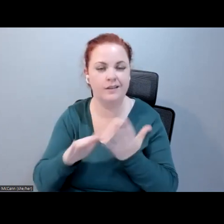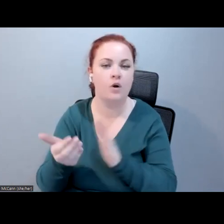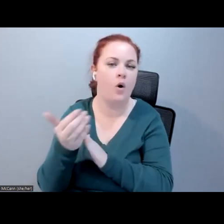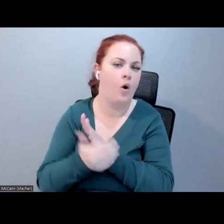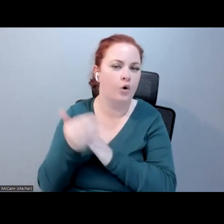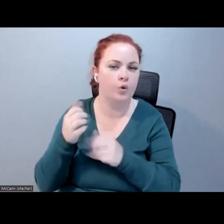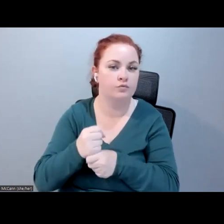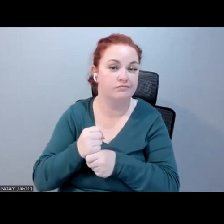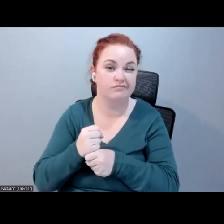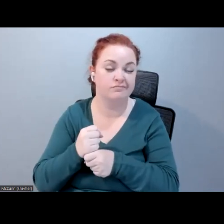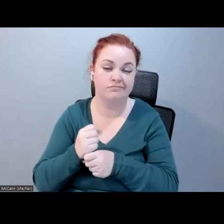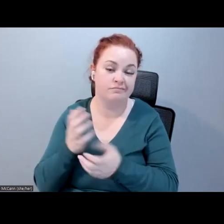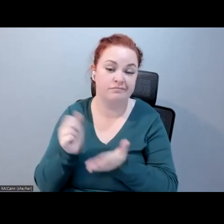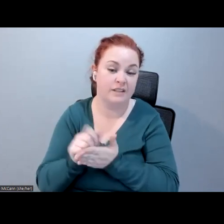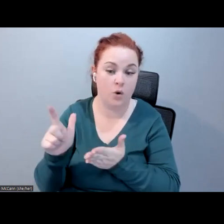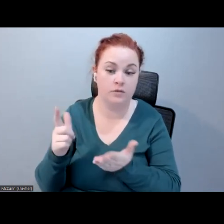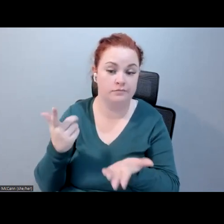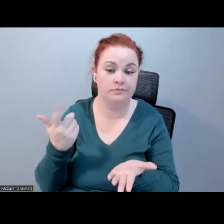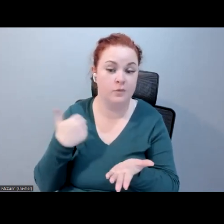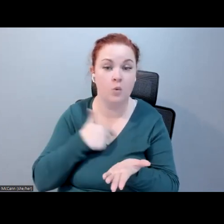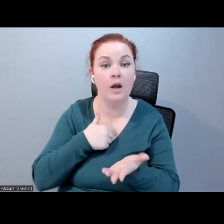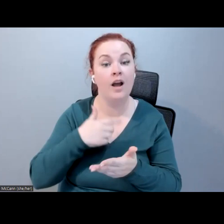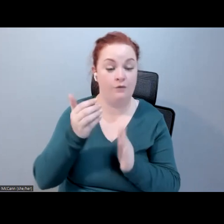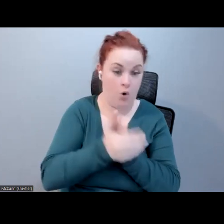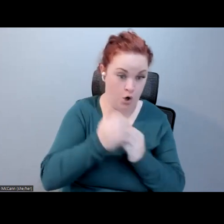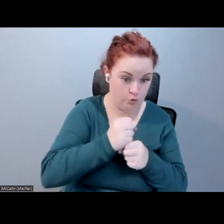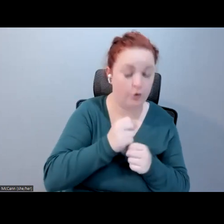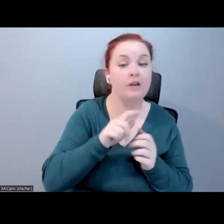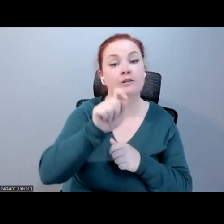have ticked the box, and as far as users are concerned, that's